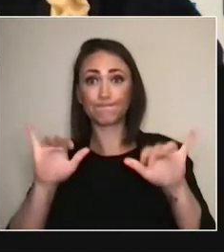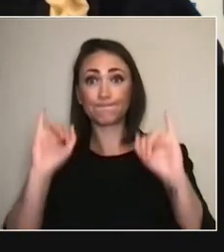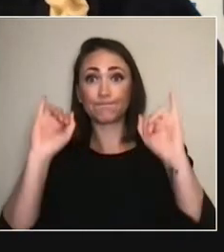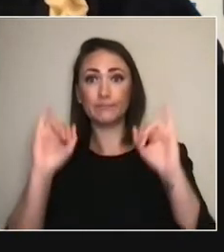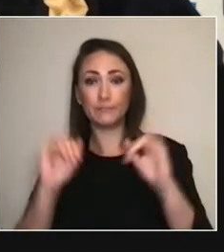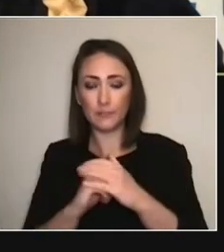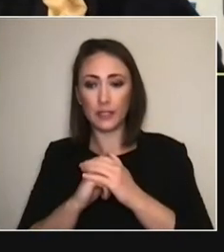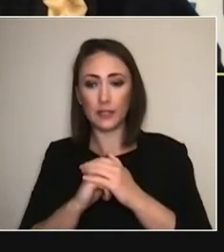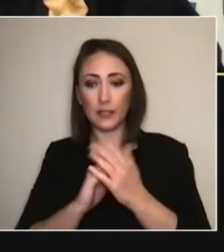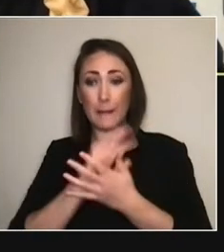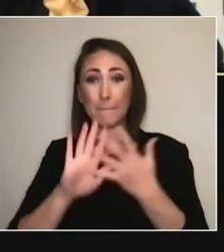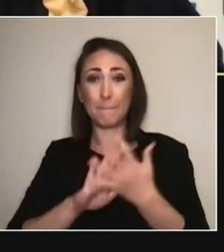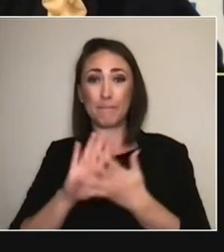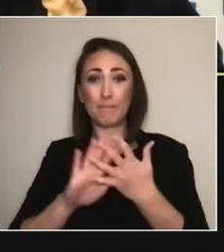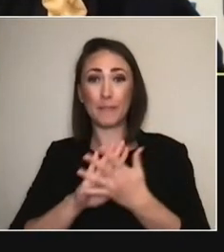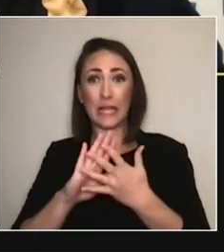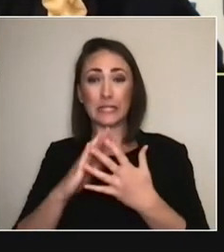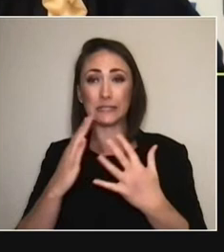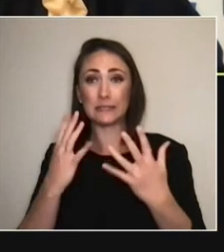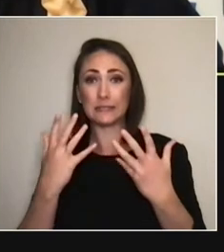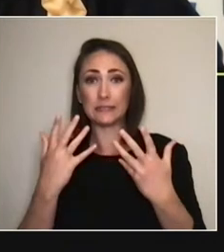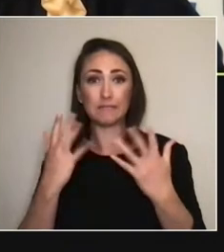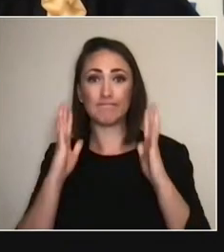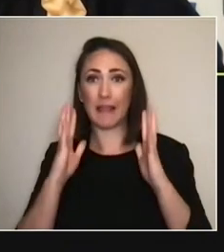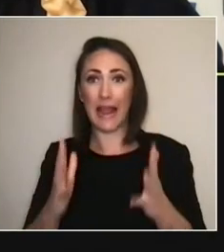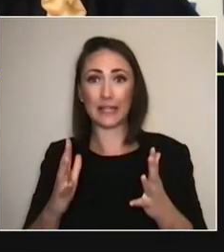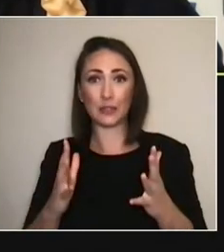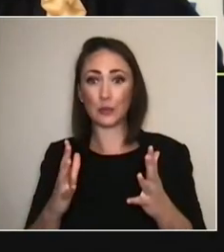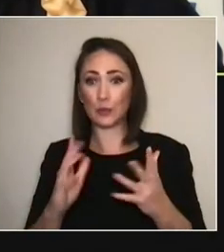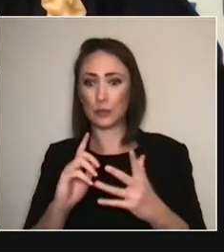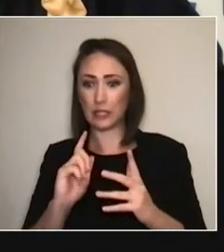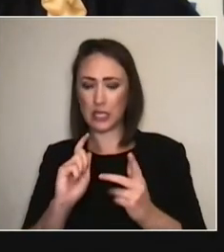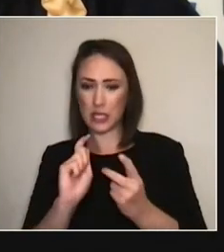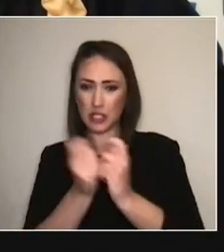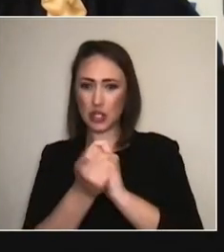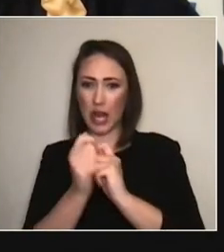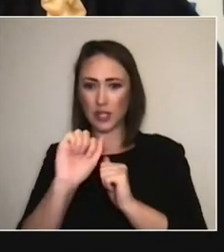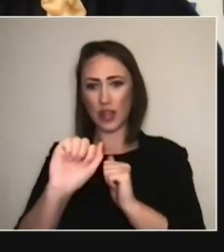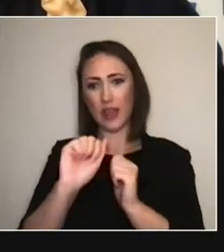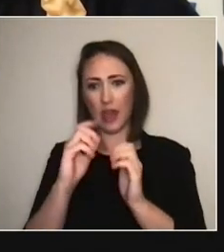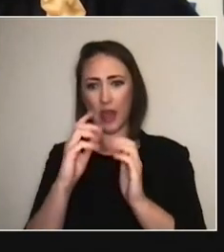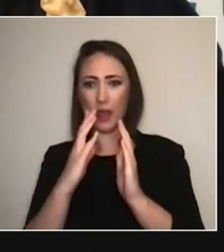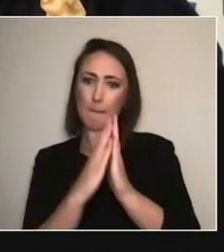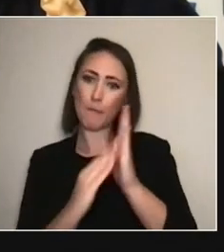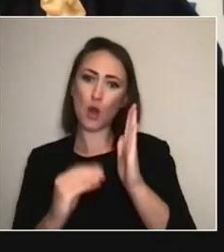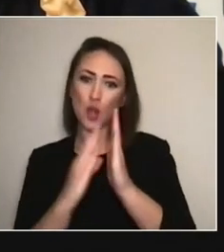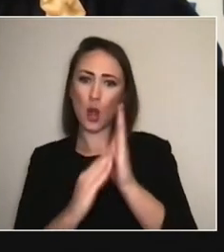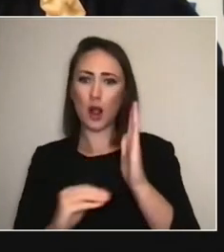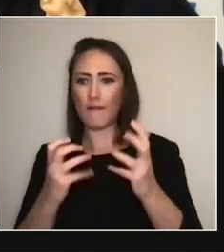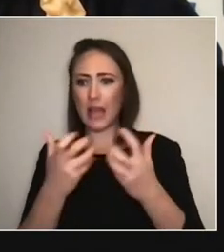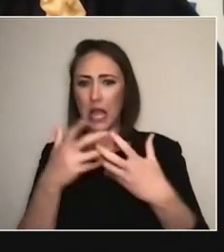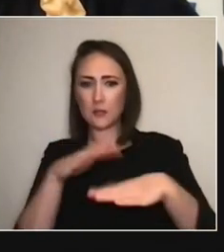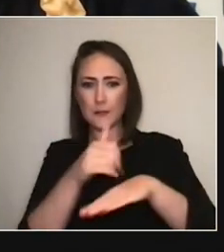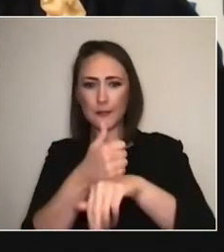and accepted precarity into their model. And I think that's also true of artists from the global south and presenters from the global—